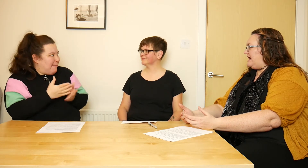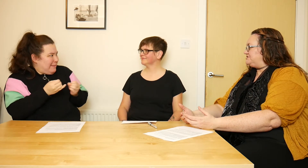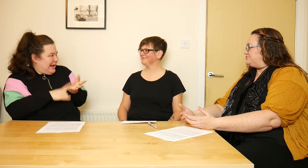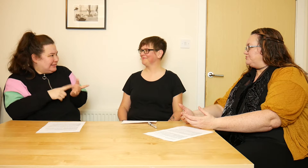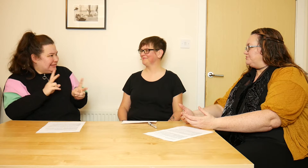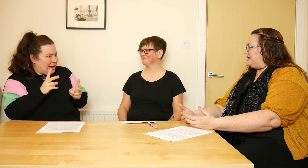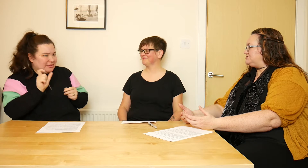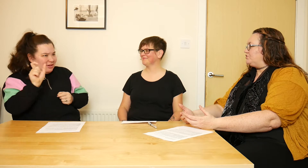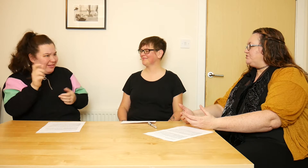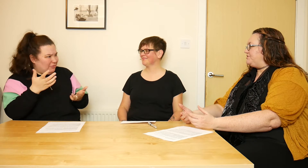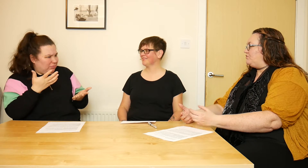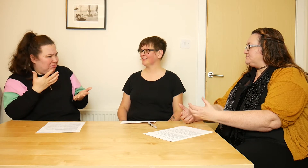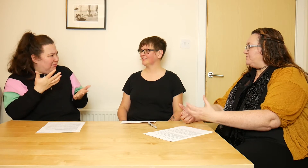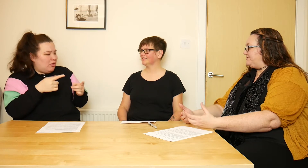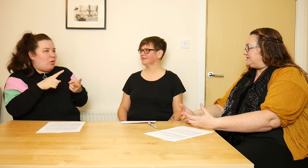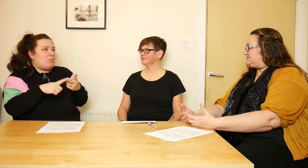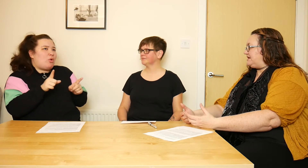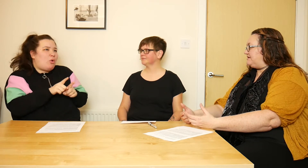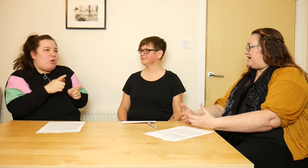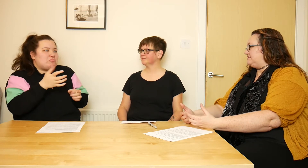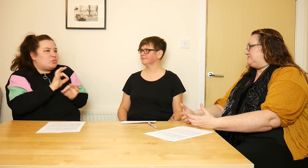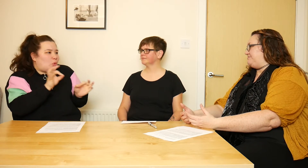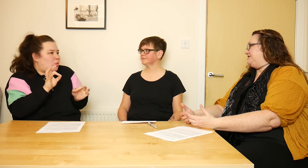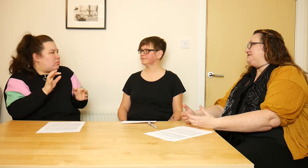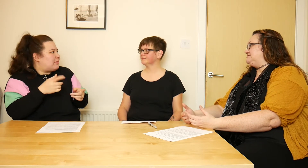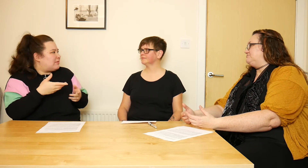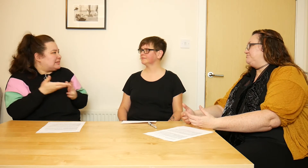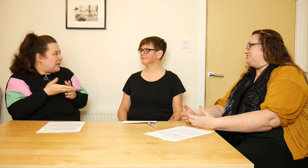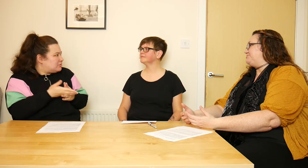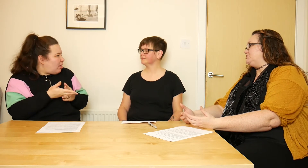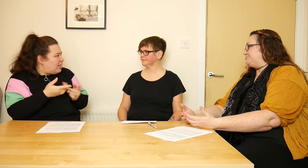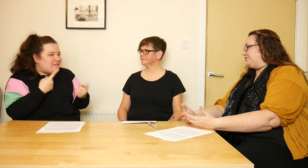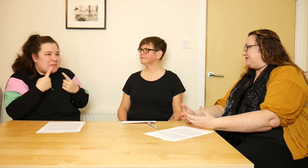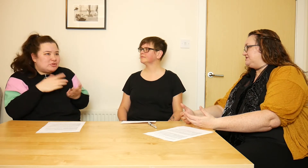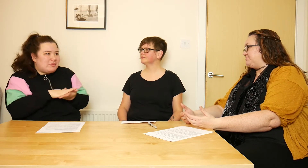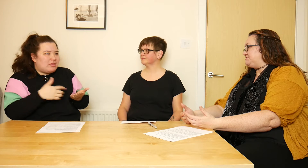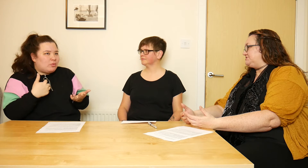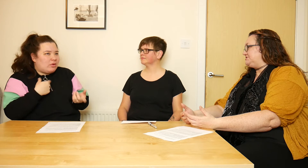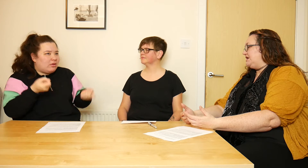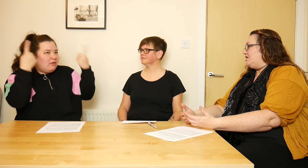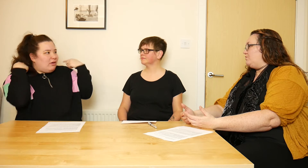So it's not going to be always obvious that a place, just because they're booking interpreters,